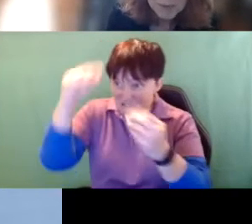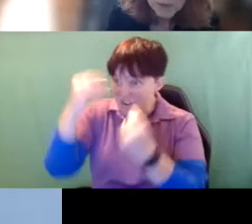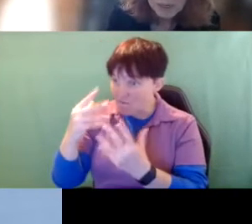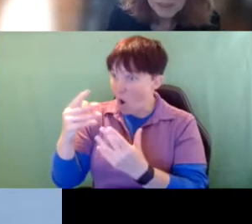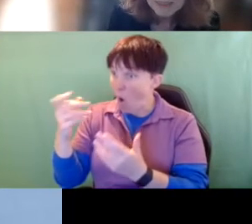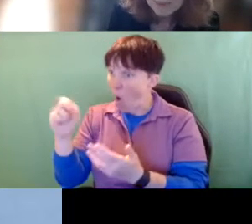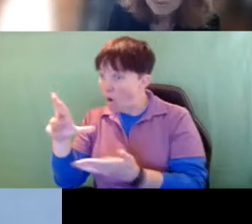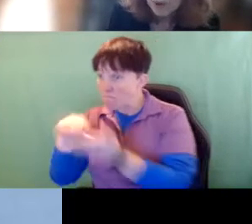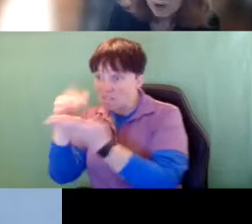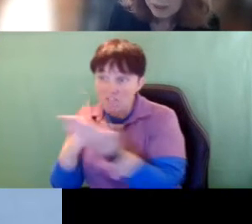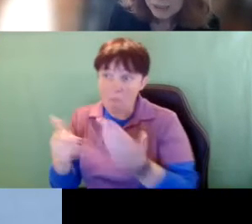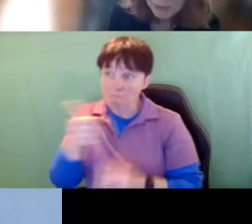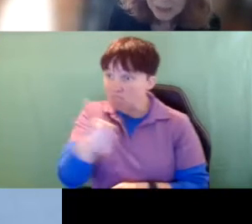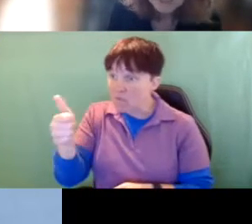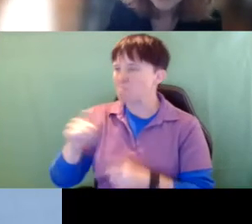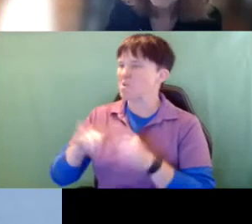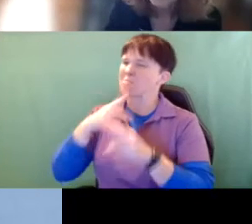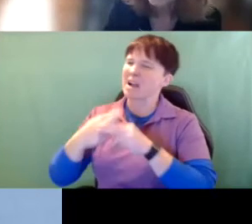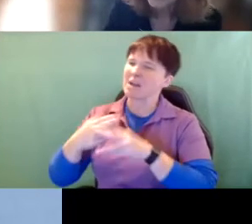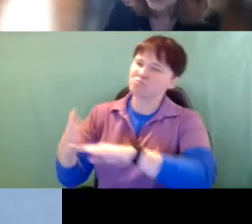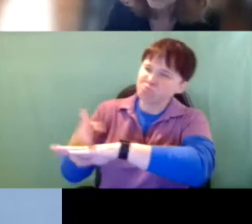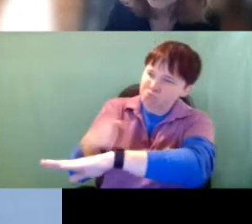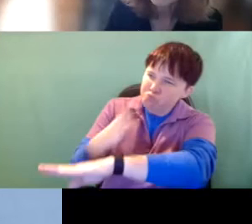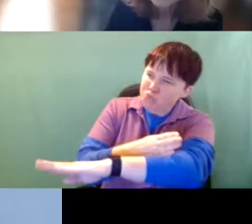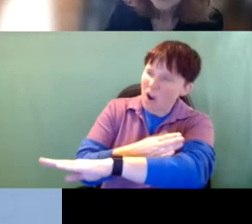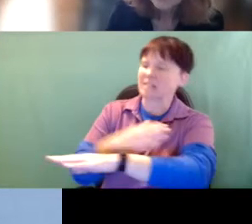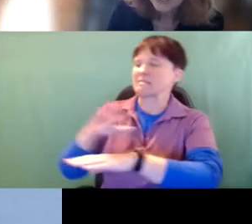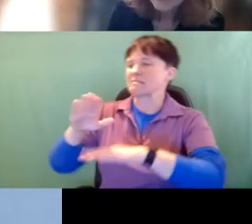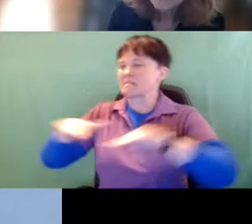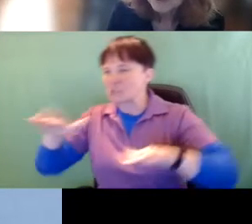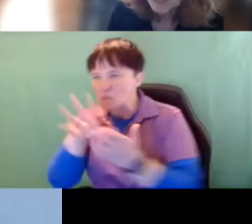But we're talking about progress we're talking about kids who learn and are able to make